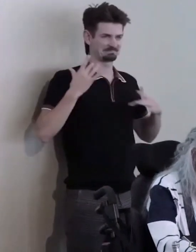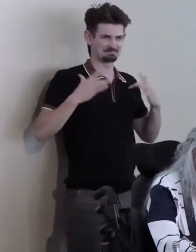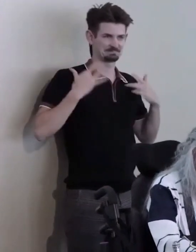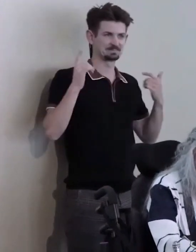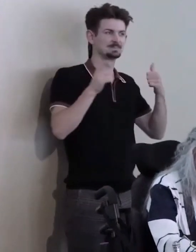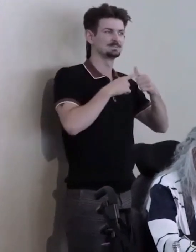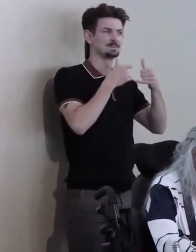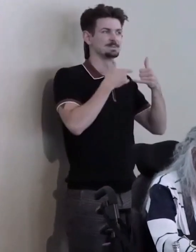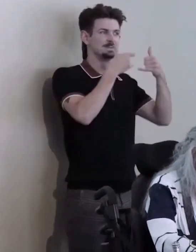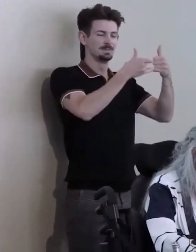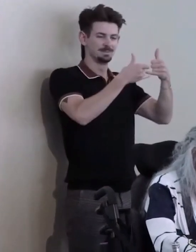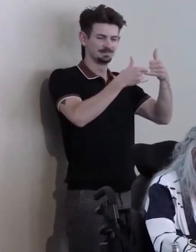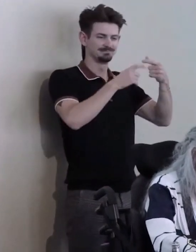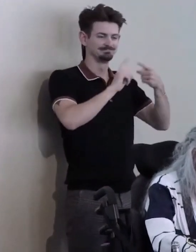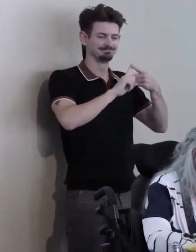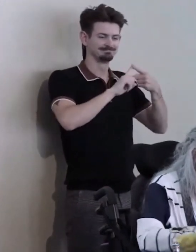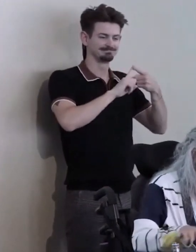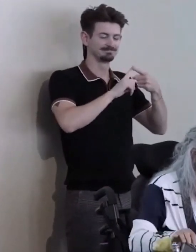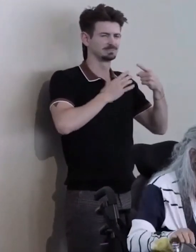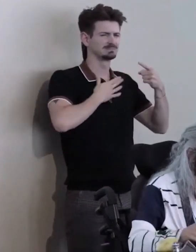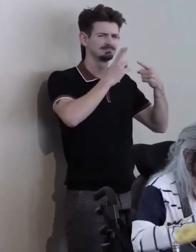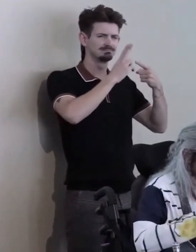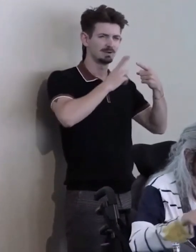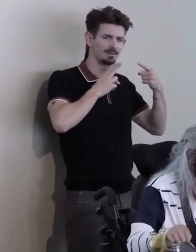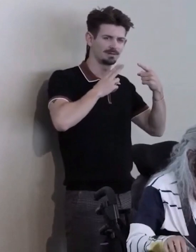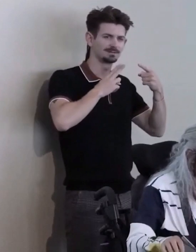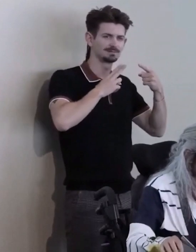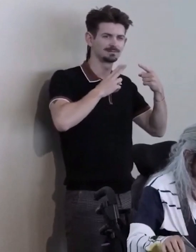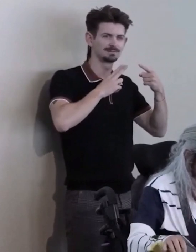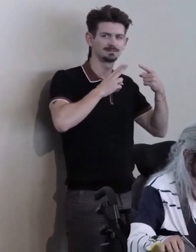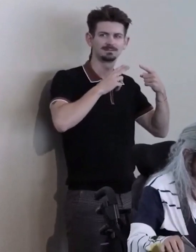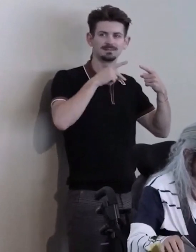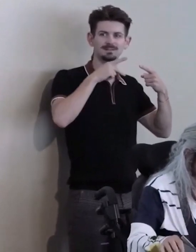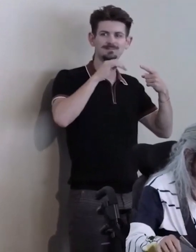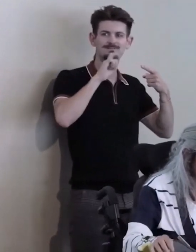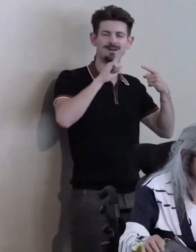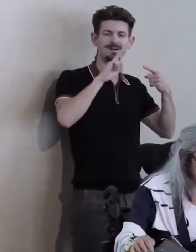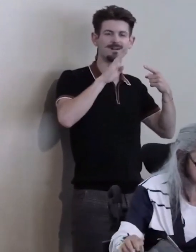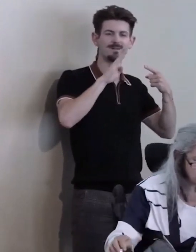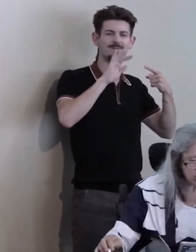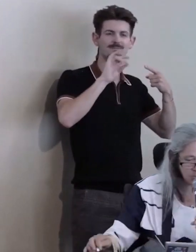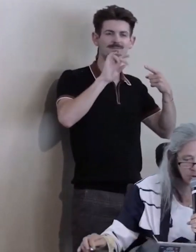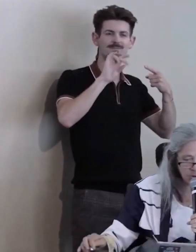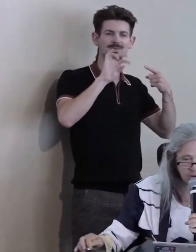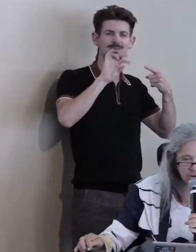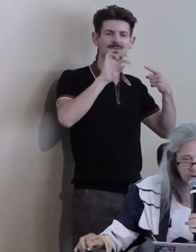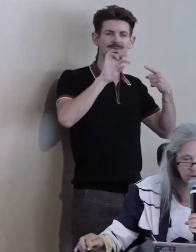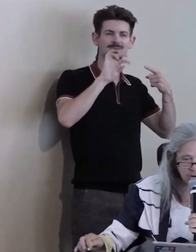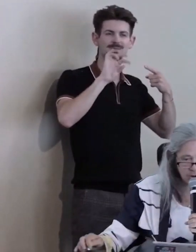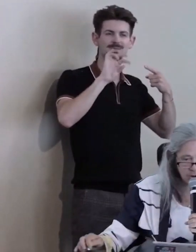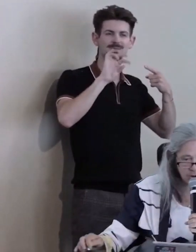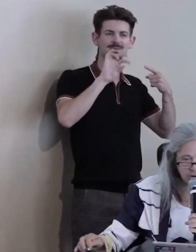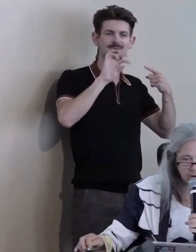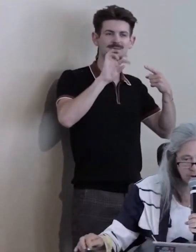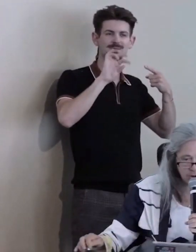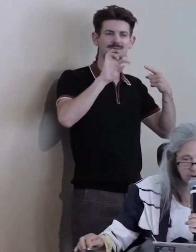and it is my honor to present the Paul Bilzi Memorial Award to Dr. Jean Parker, who is our founding director